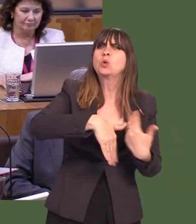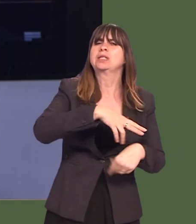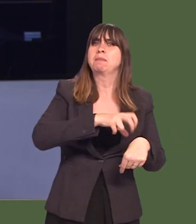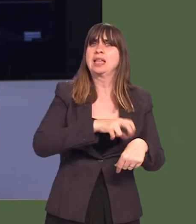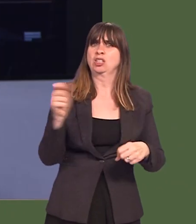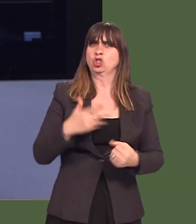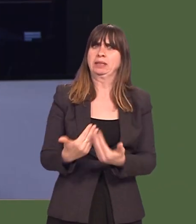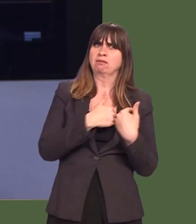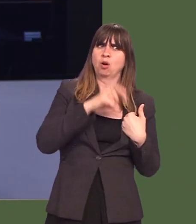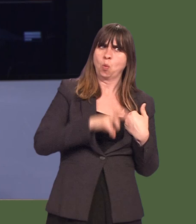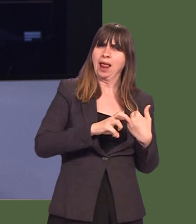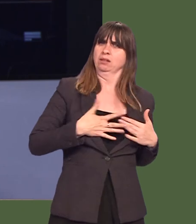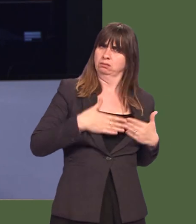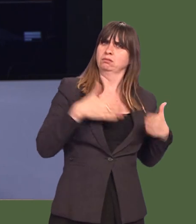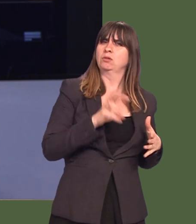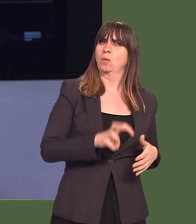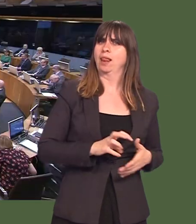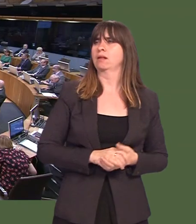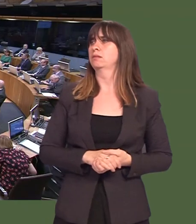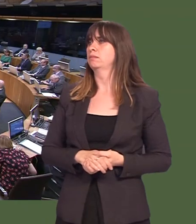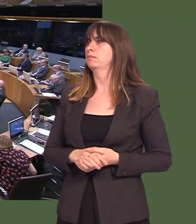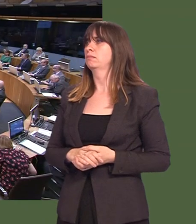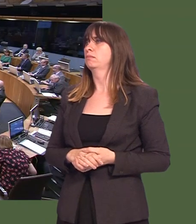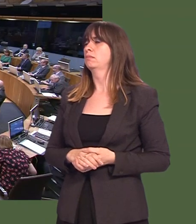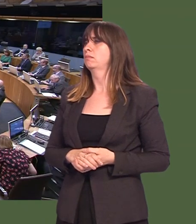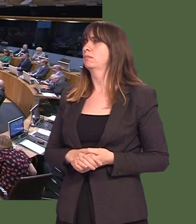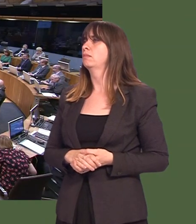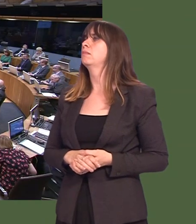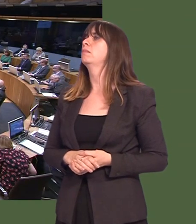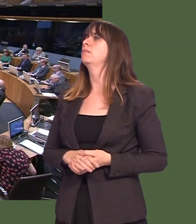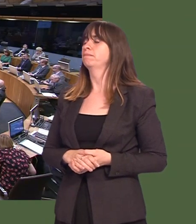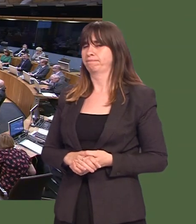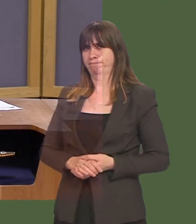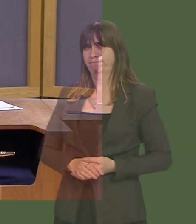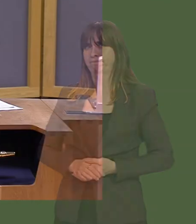Y Llywydd / The Llywydd: Thank you, First Minister.